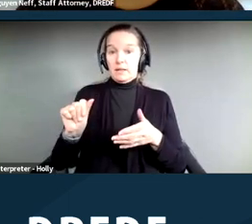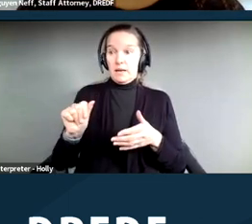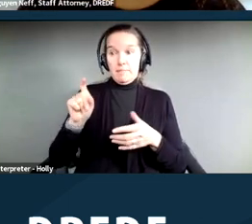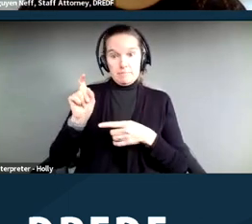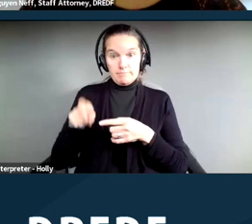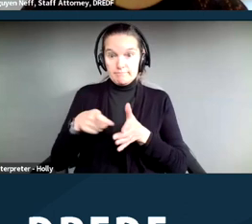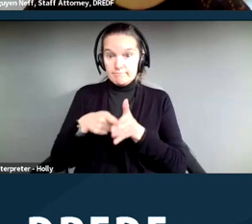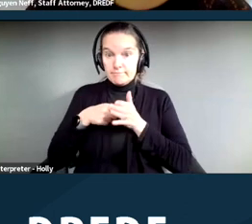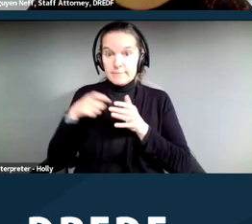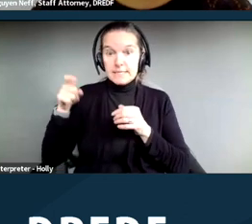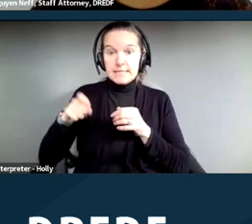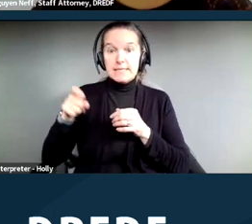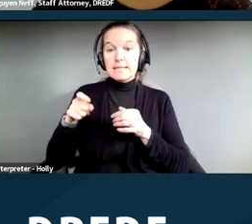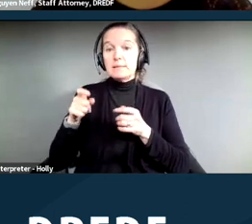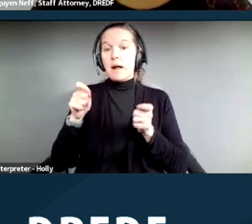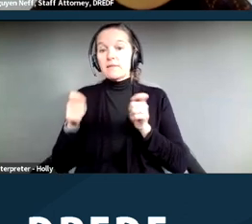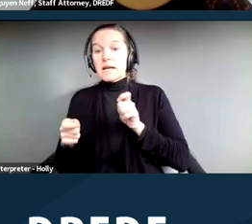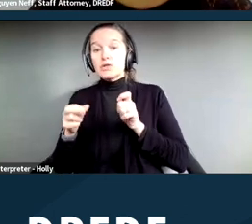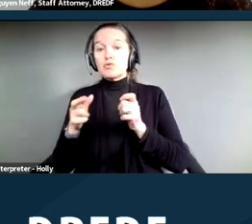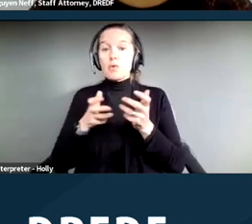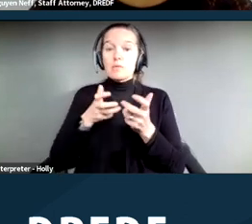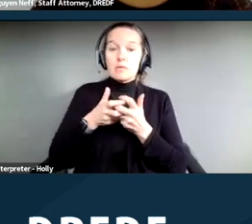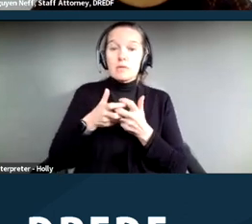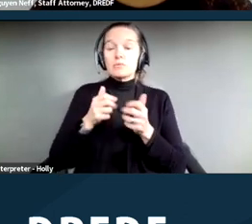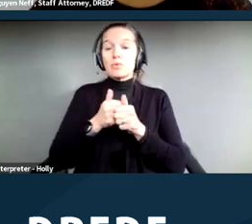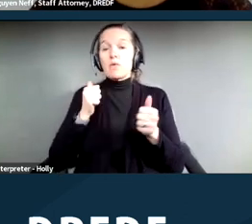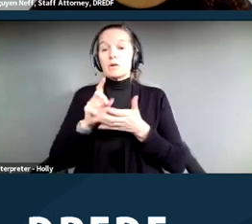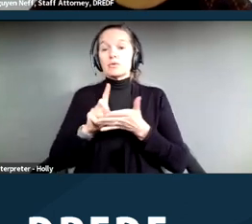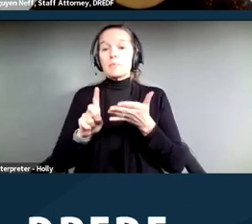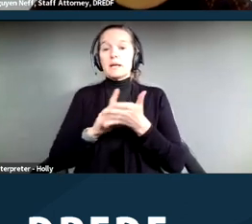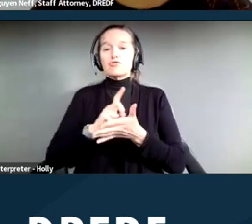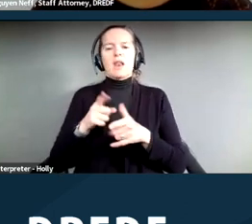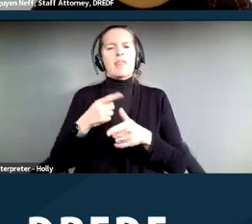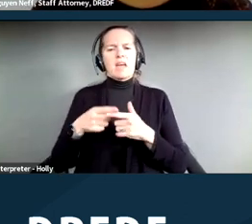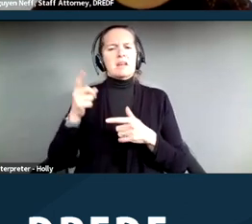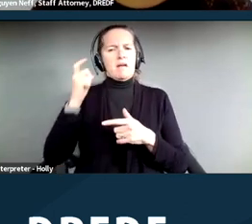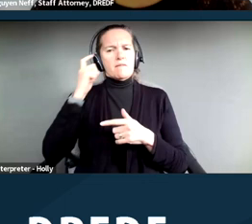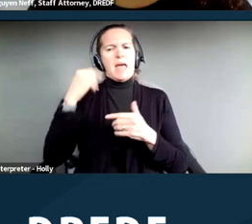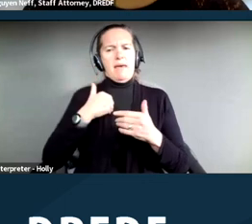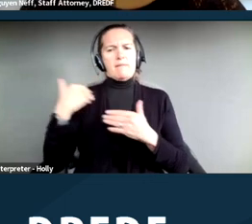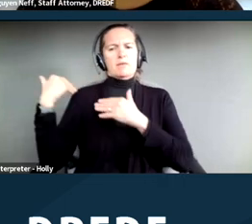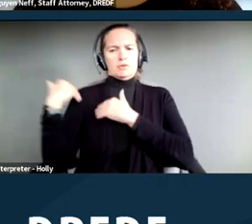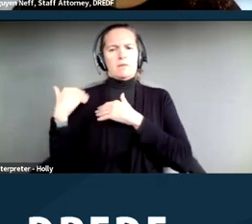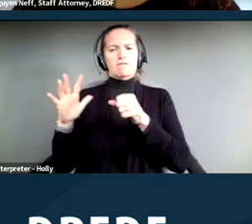modification to avoid discrimination, then it's the government's responsibility to provide that.